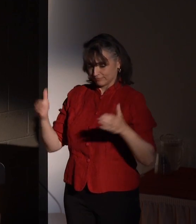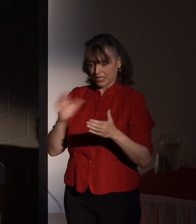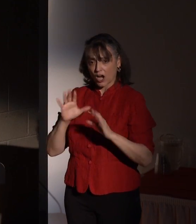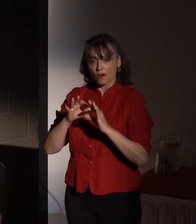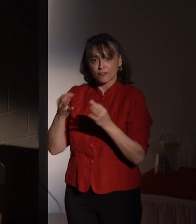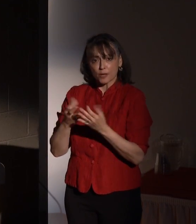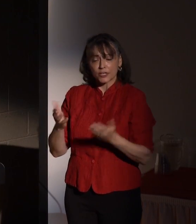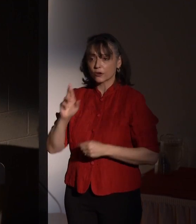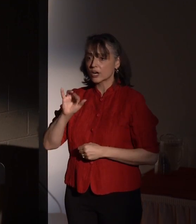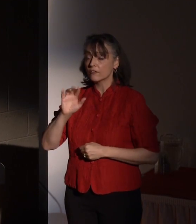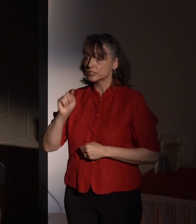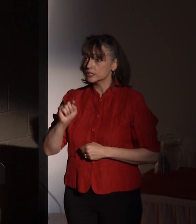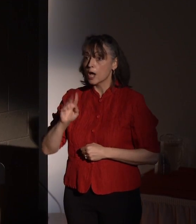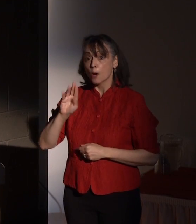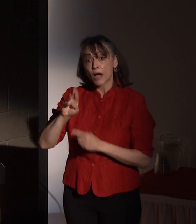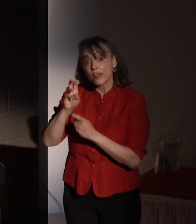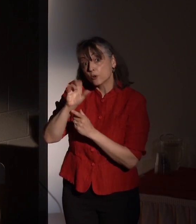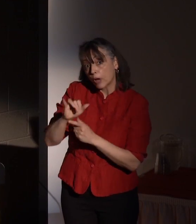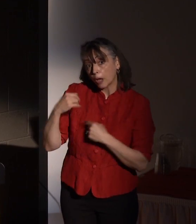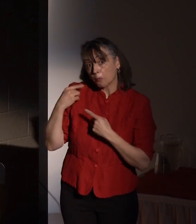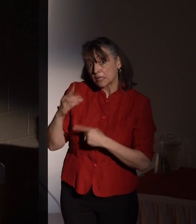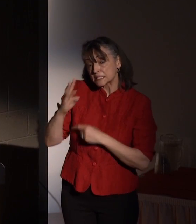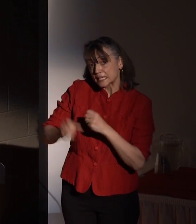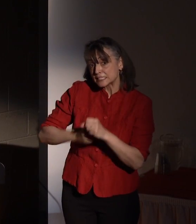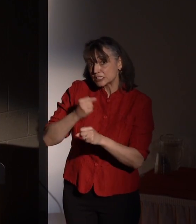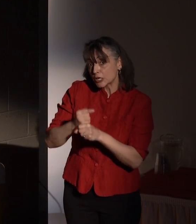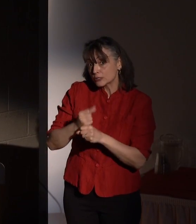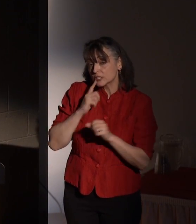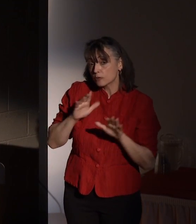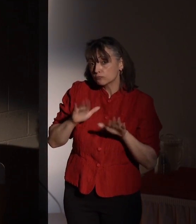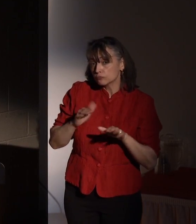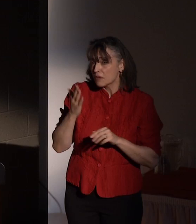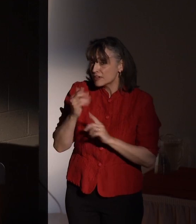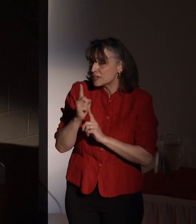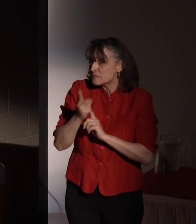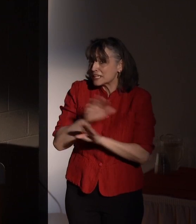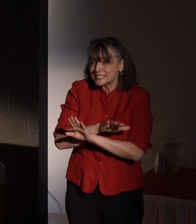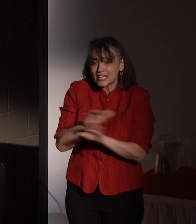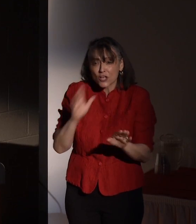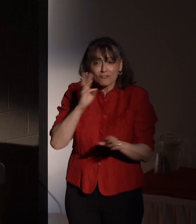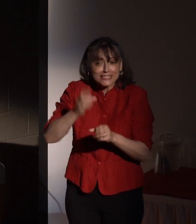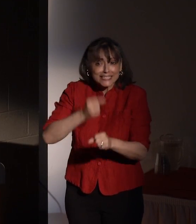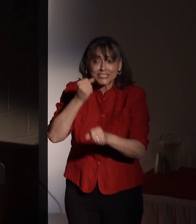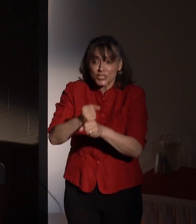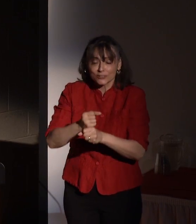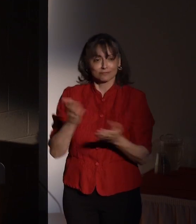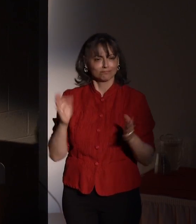And by the way, you know, we've had six of those things and it has rained a total of 15 minutes. That's pretty amazing.